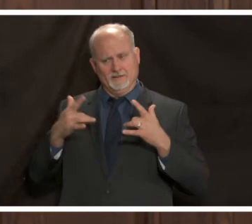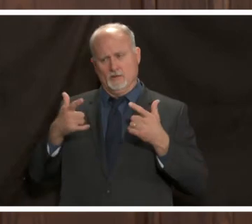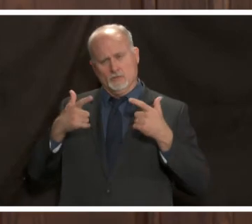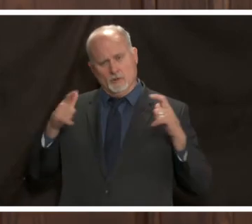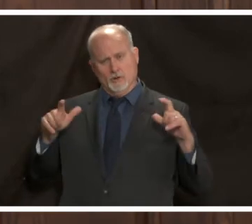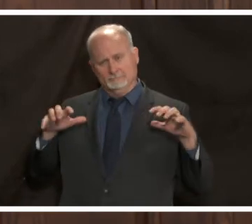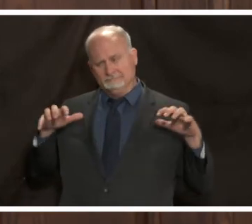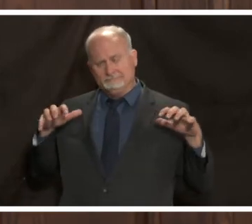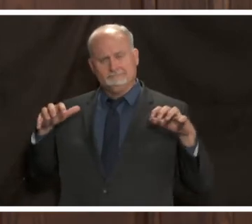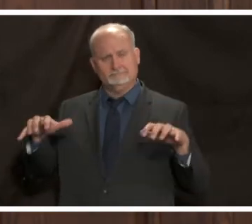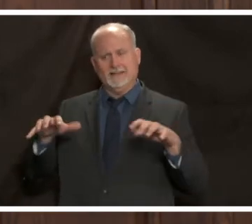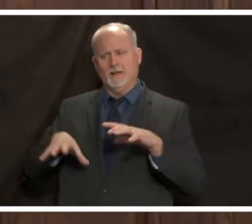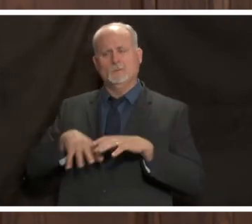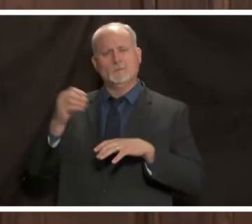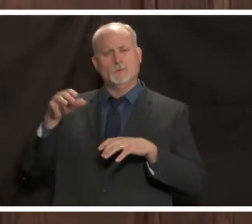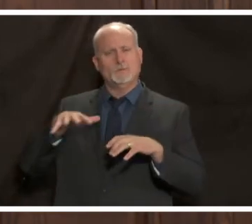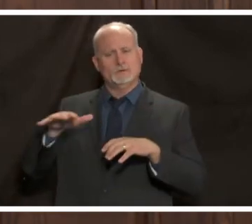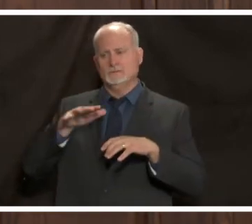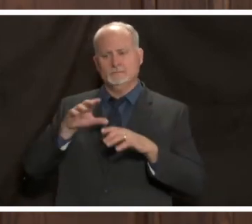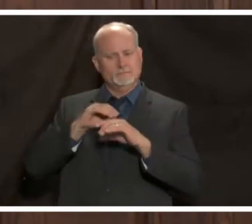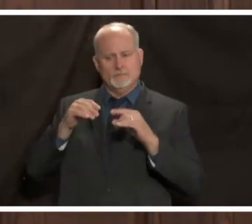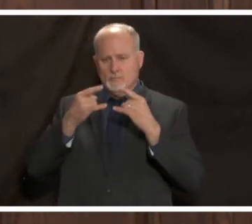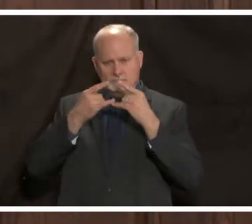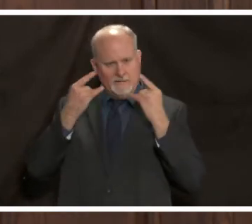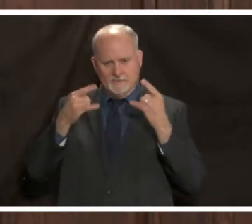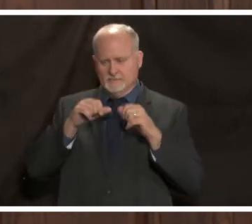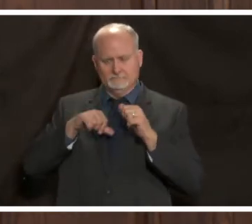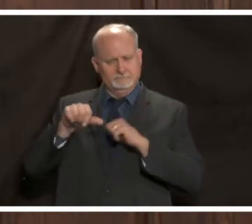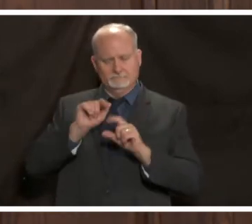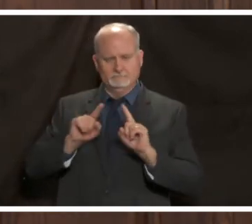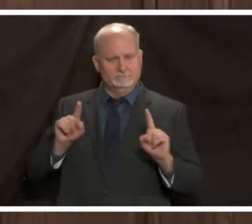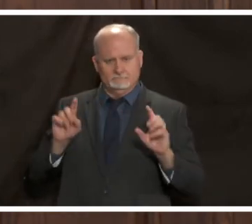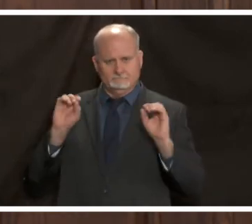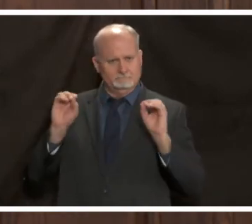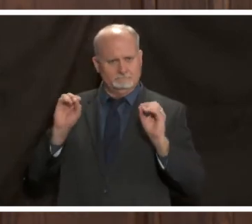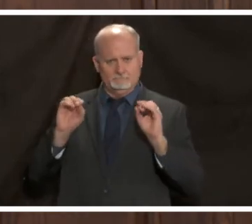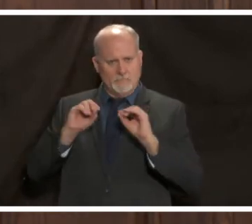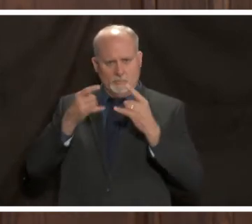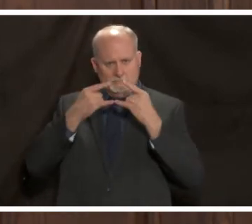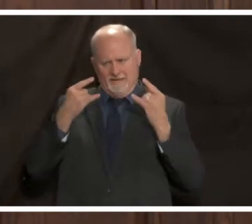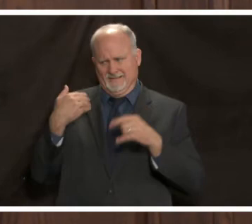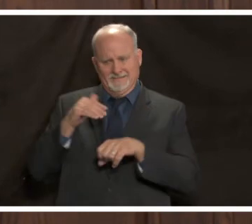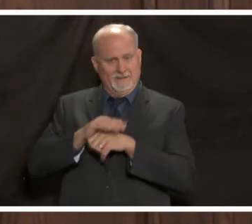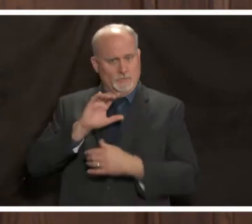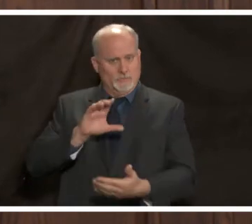assembled outdoors with no social masks social distancing and no masking there have been debates